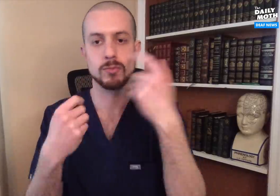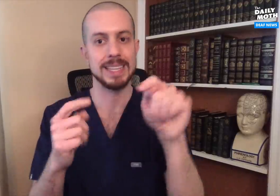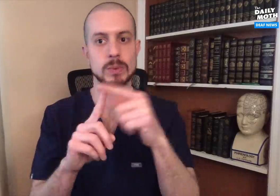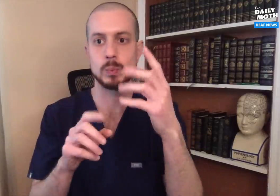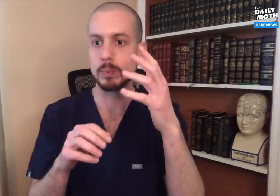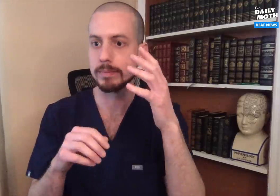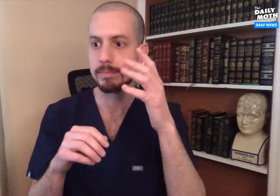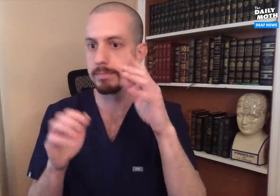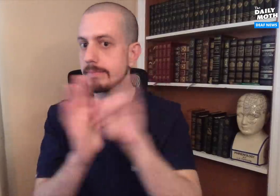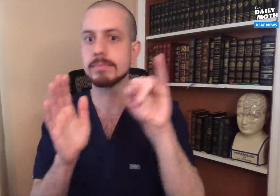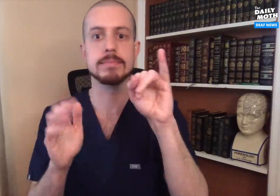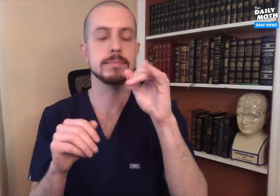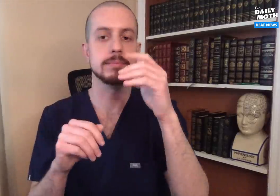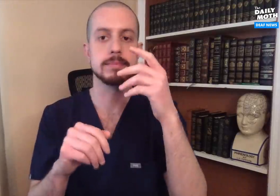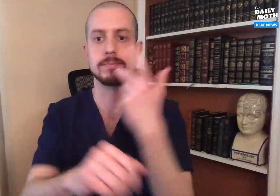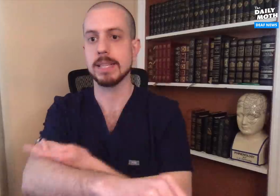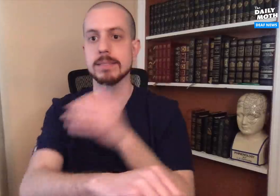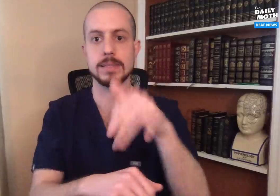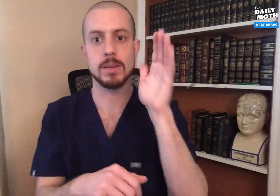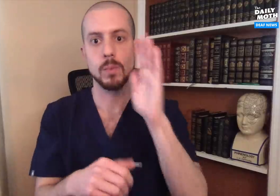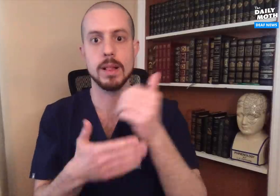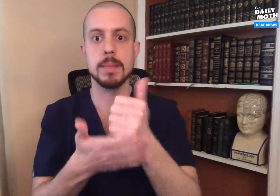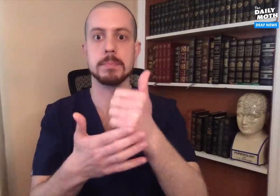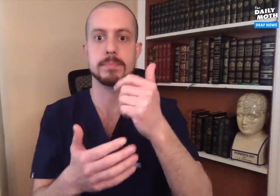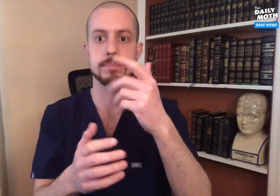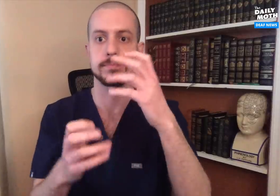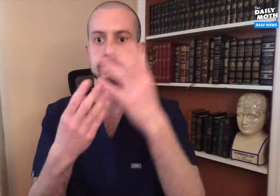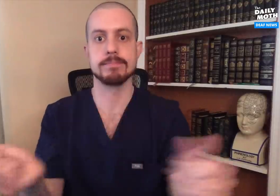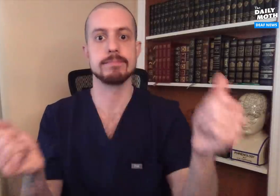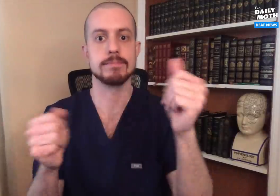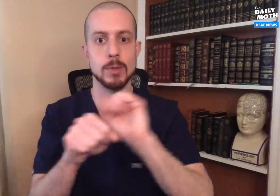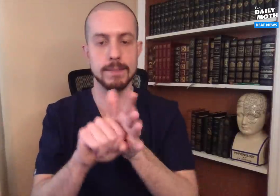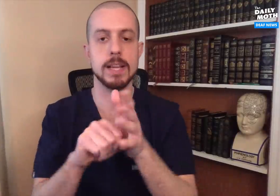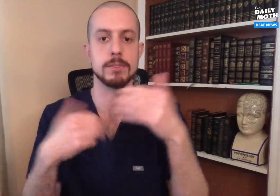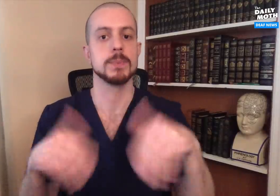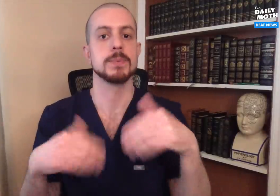and speed, to try and identify a vaccine that will help the coronavirus to go away.